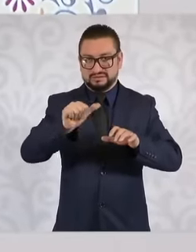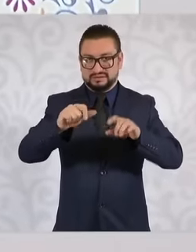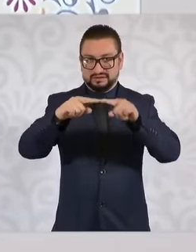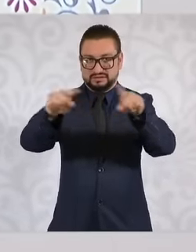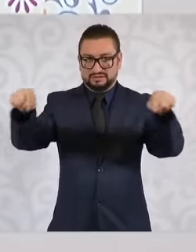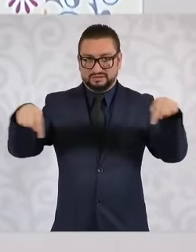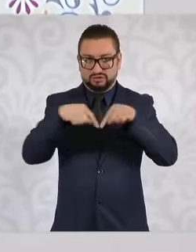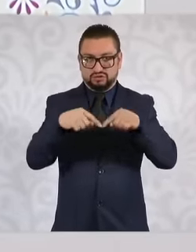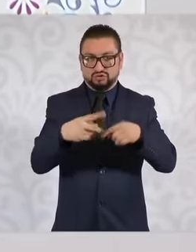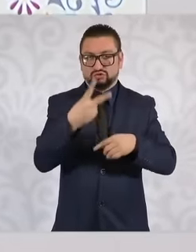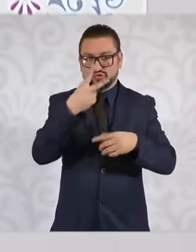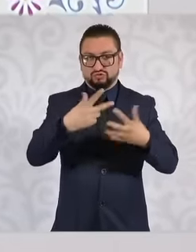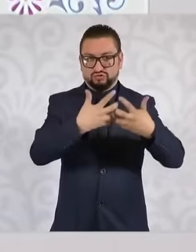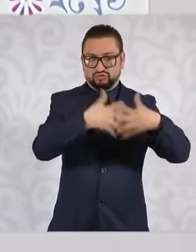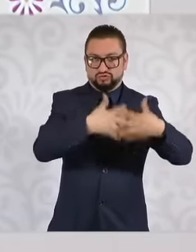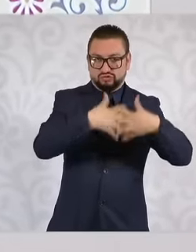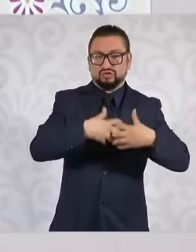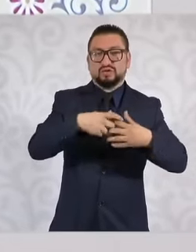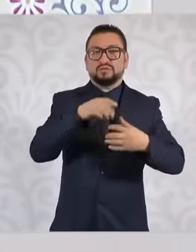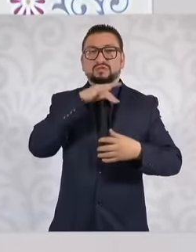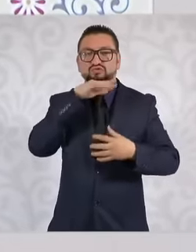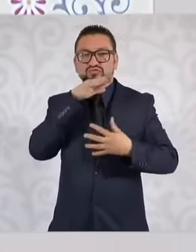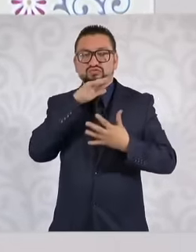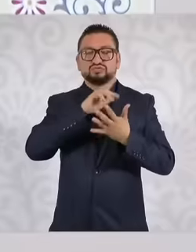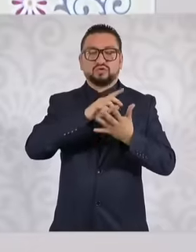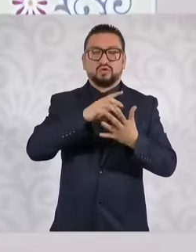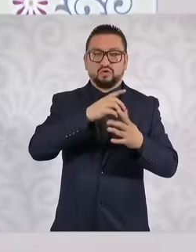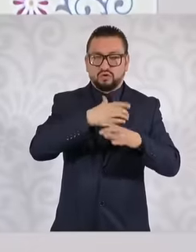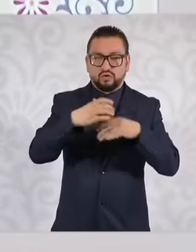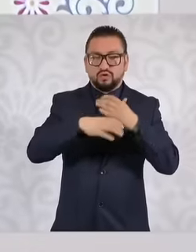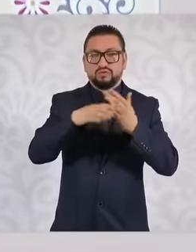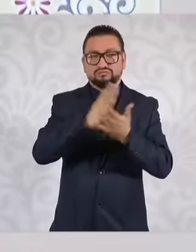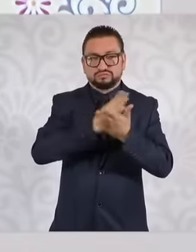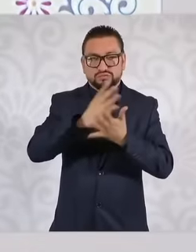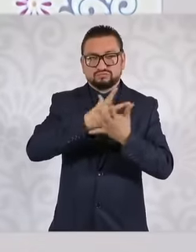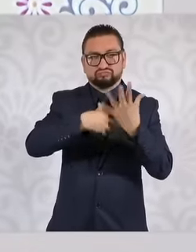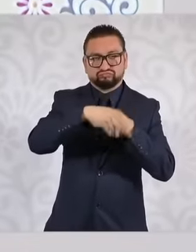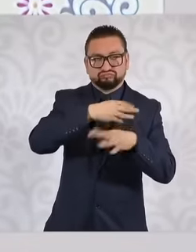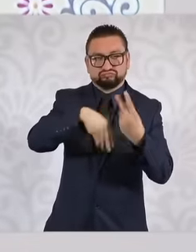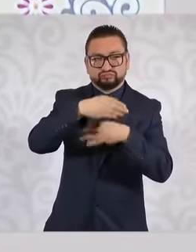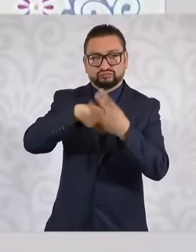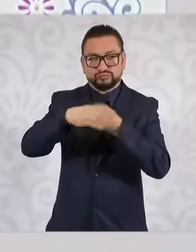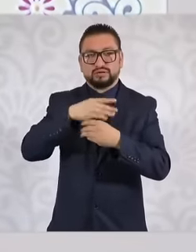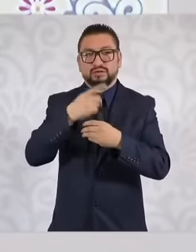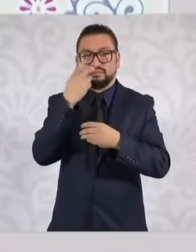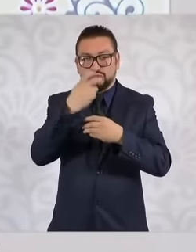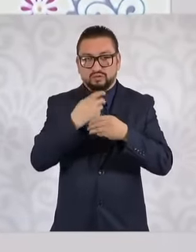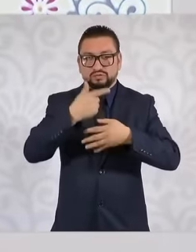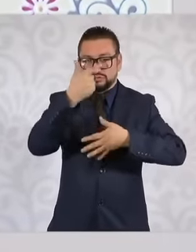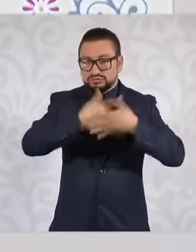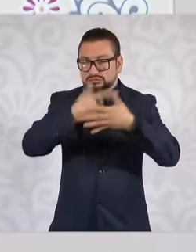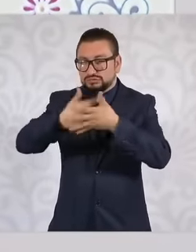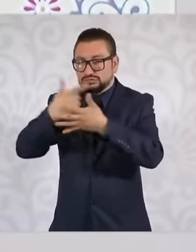recycling plants and for this we are already making an inventory of the waste in the State of